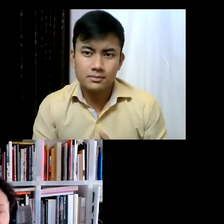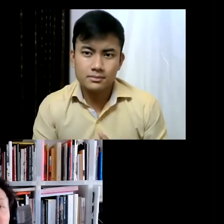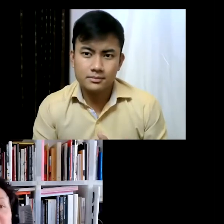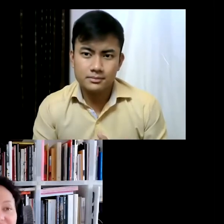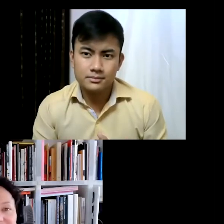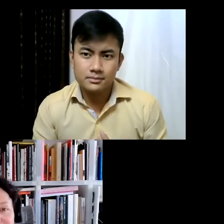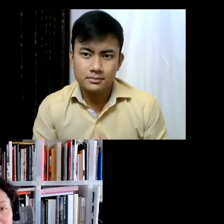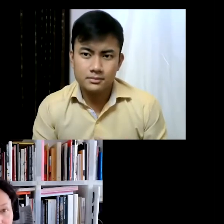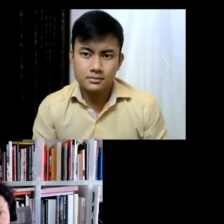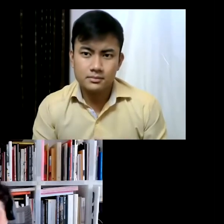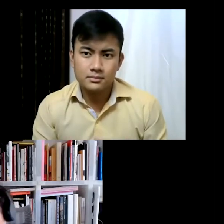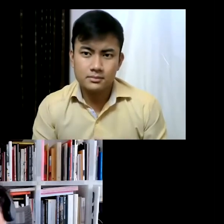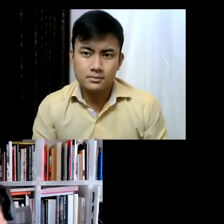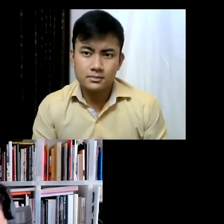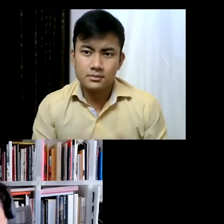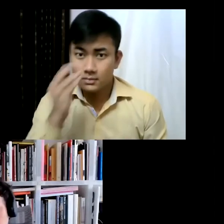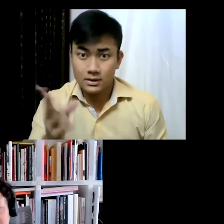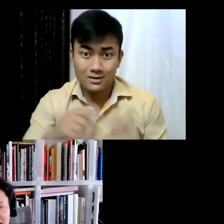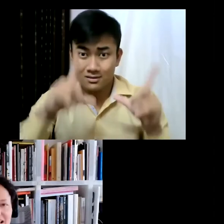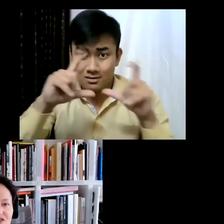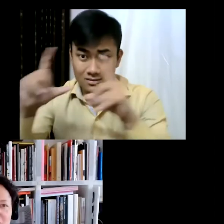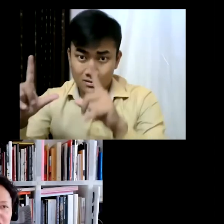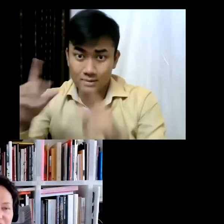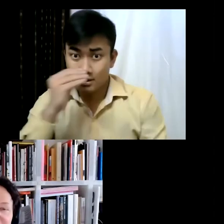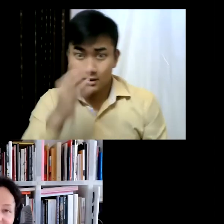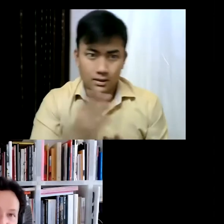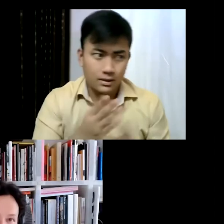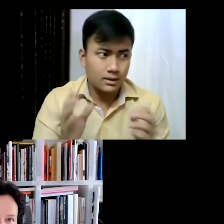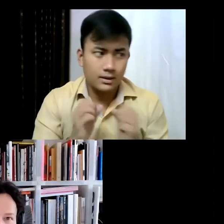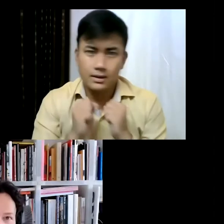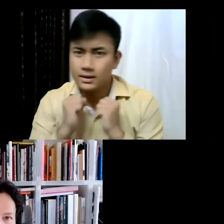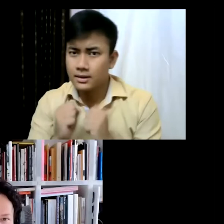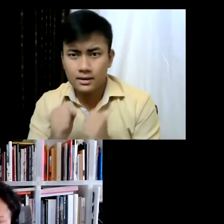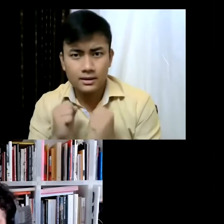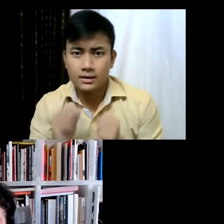it's very hard to capture in a way, and to maintain... just because, of course,